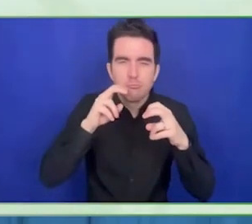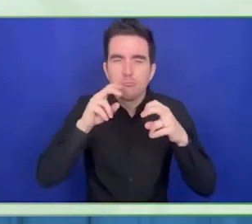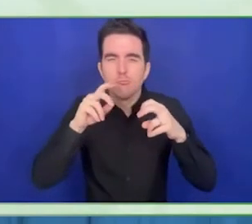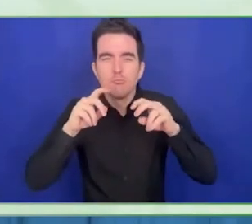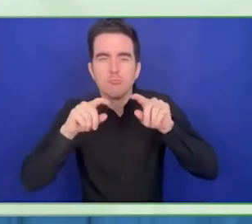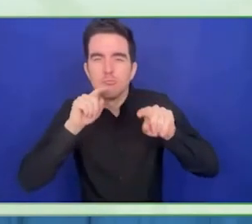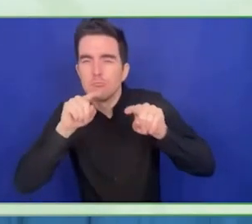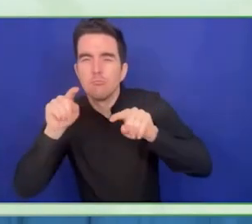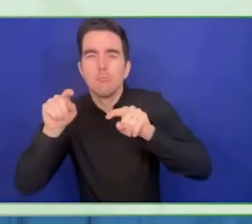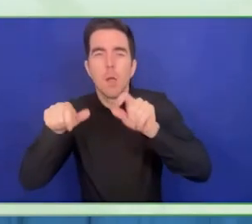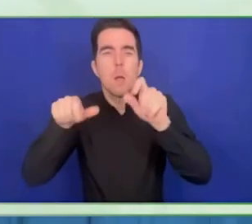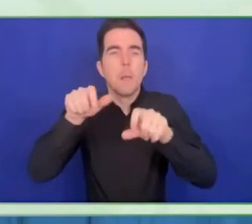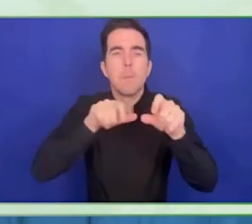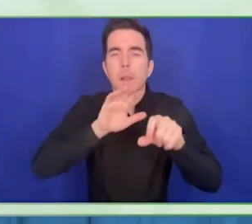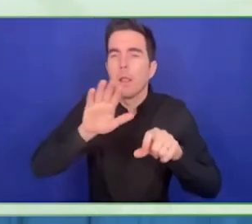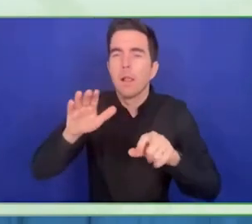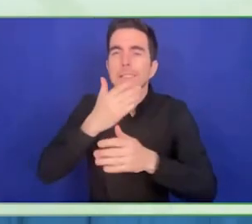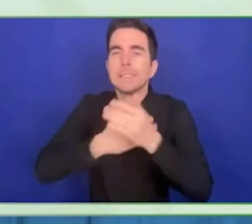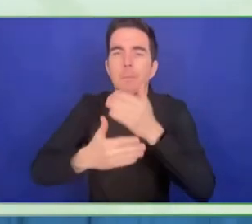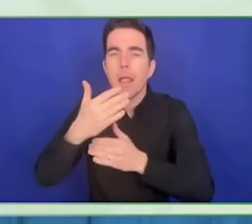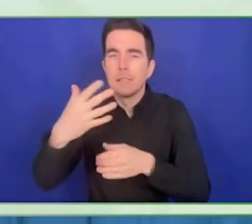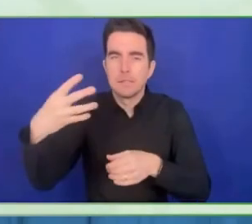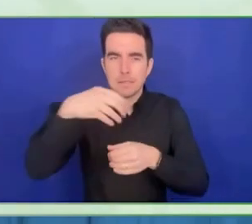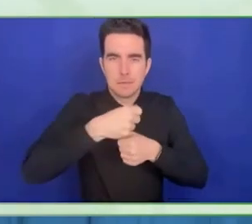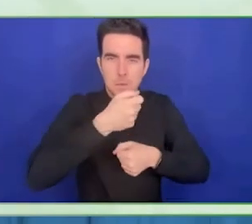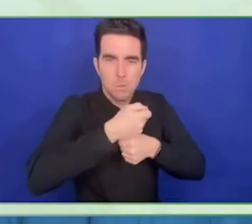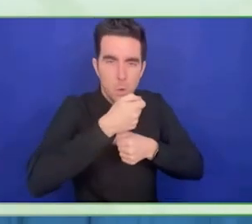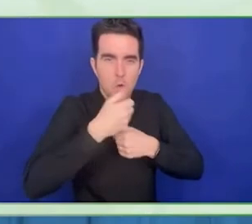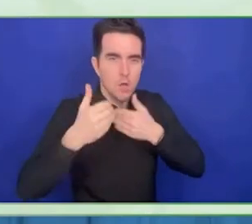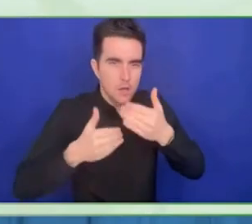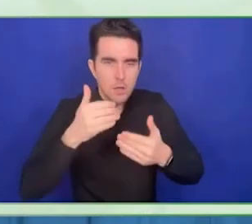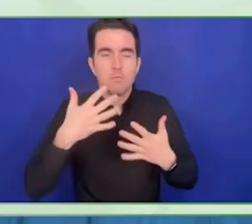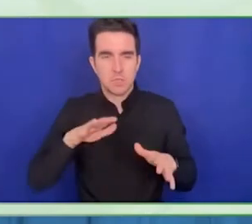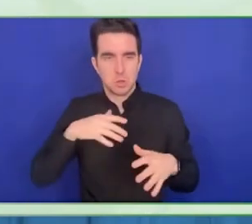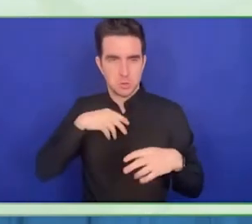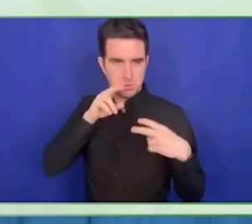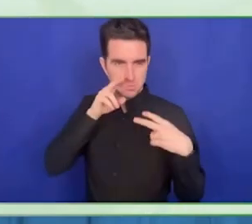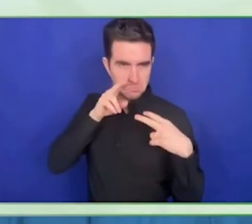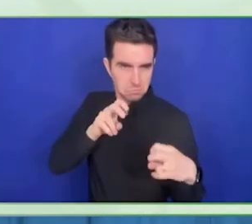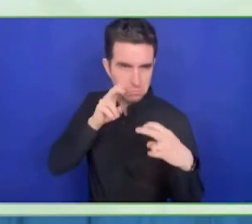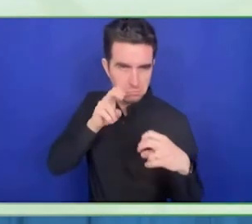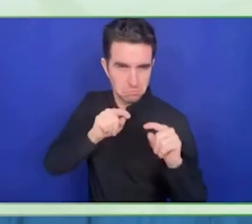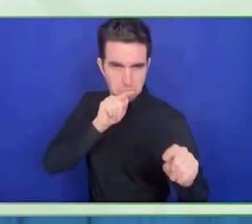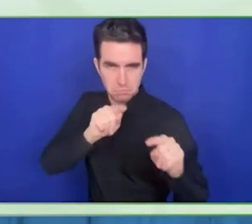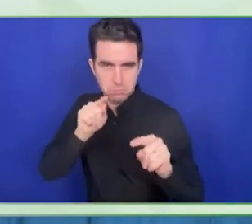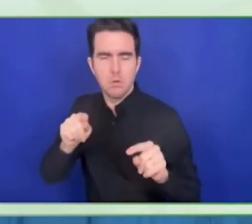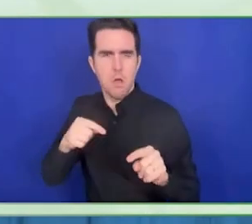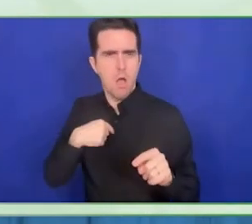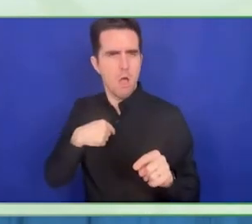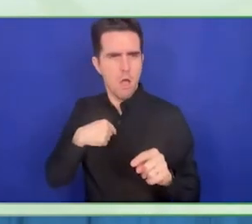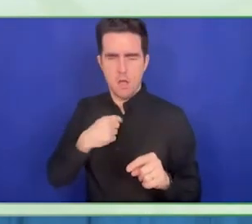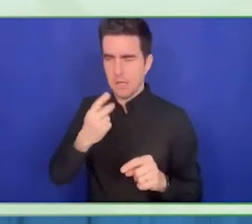These are the rights of people with disabilities particularly